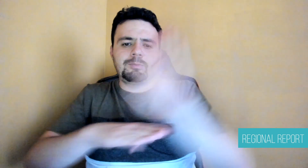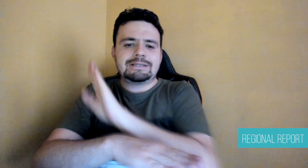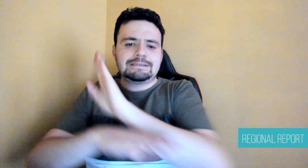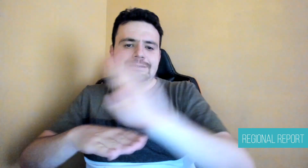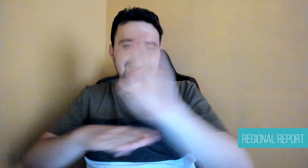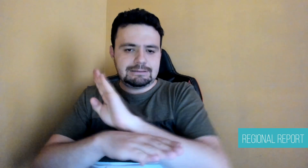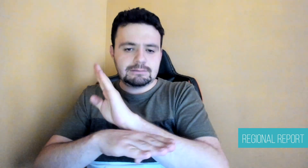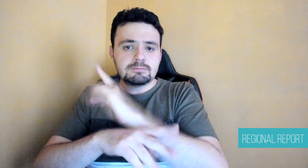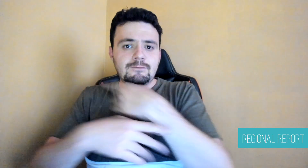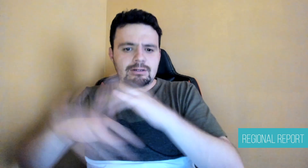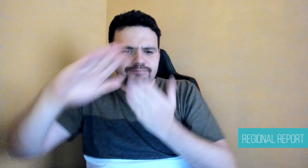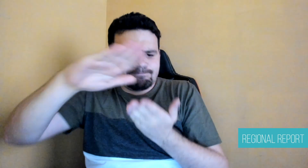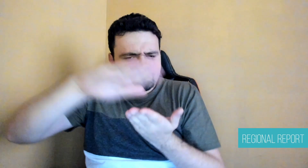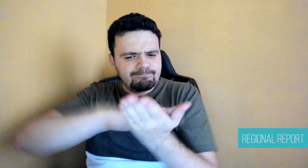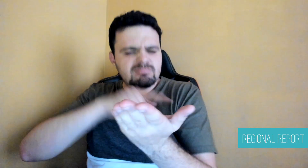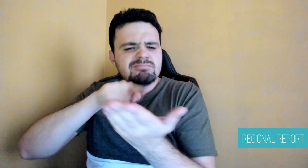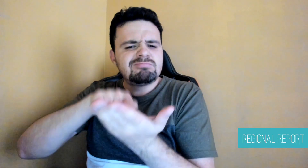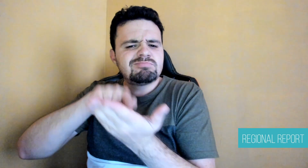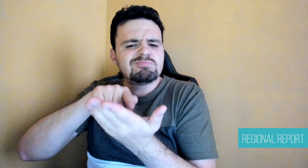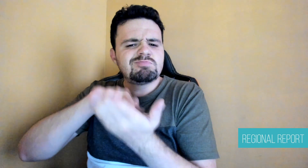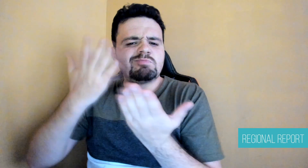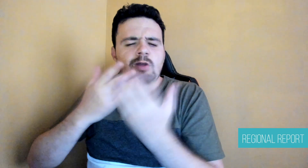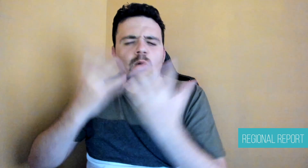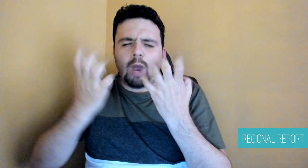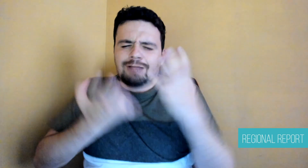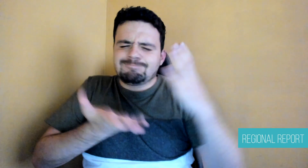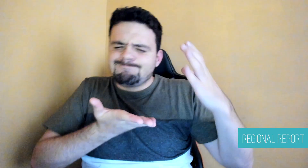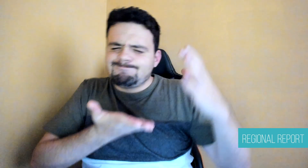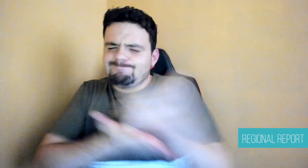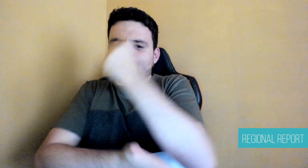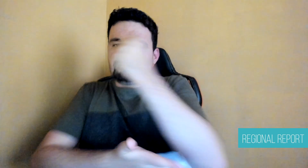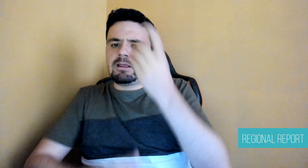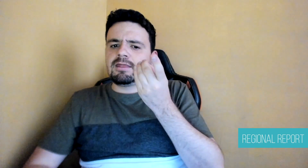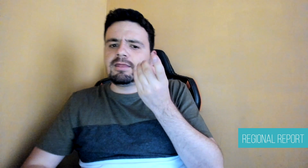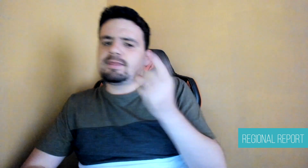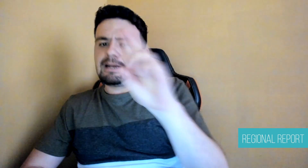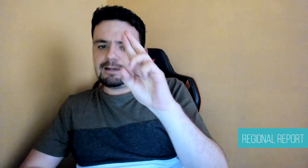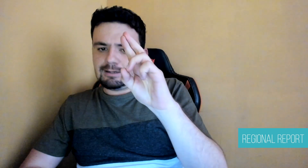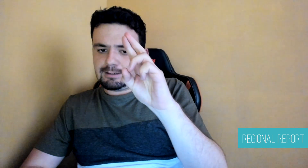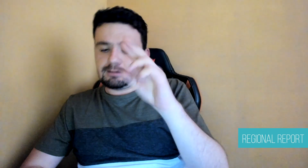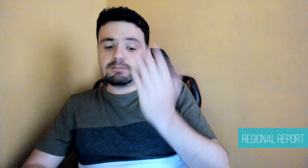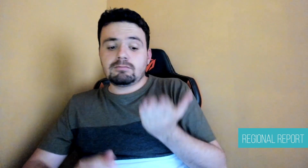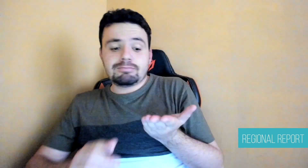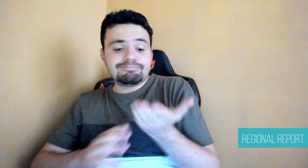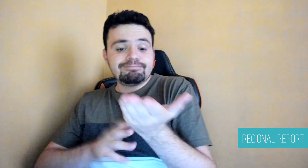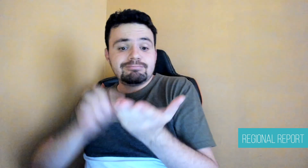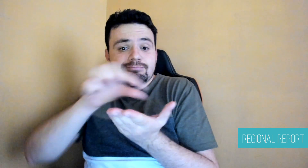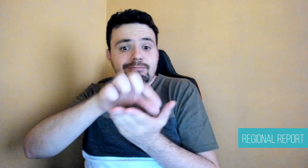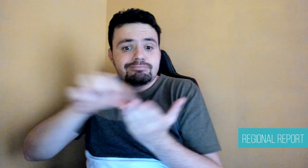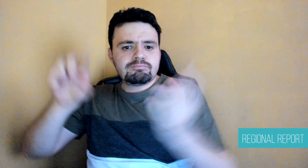in administration. Her thesis is called “Entrepreneurship